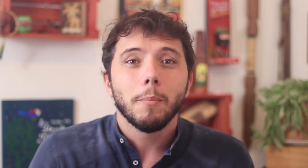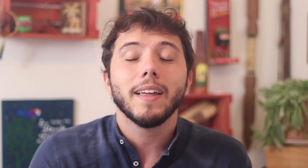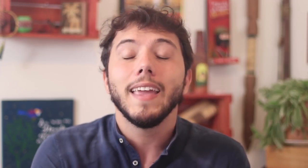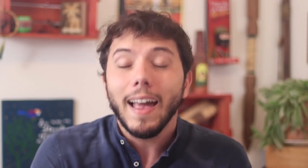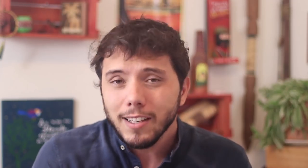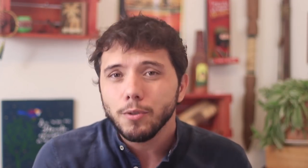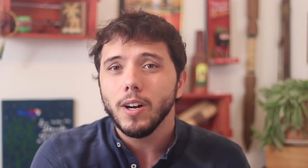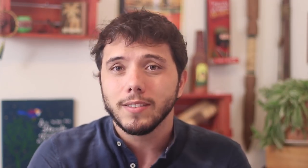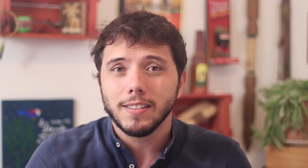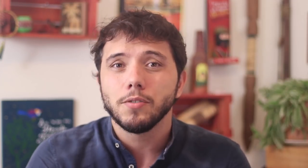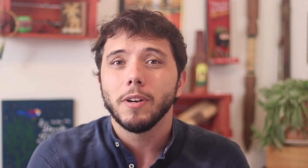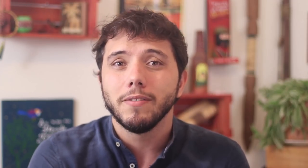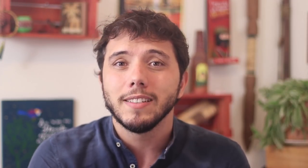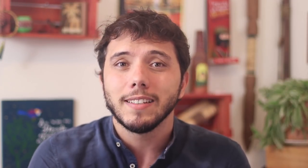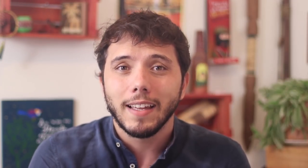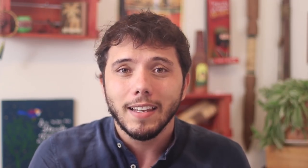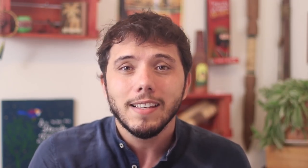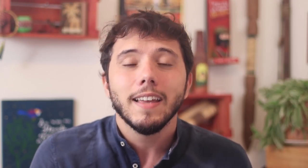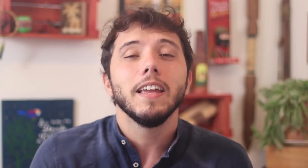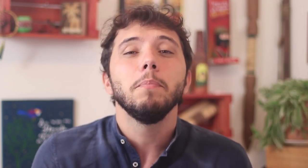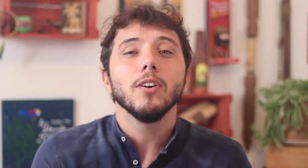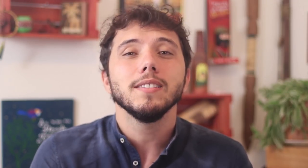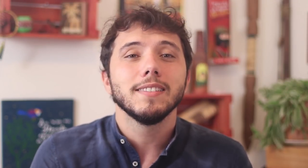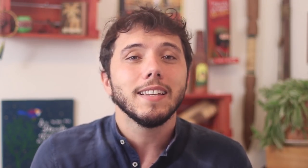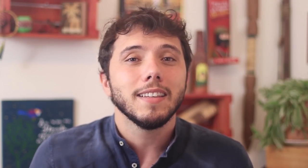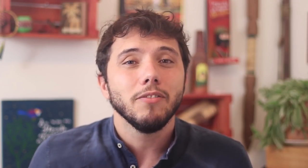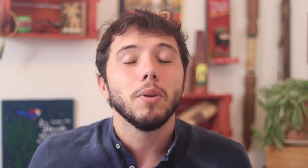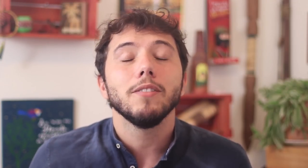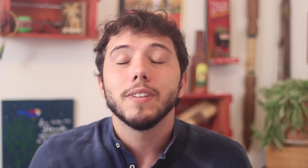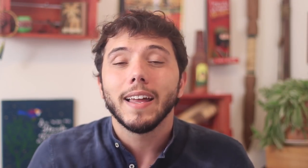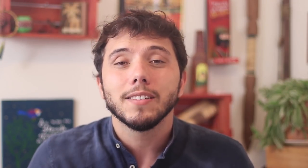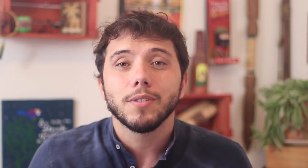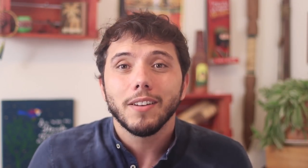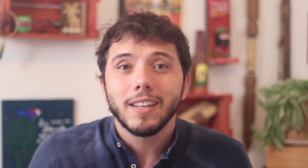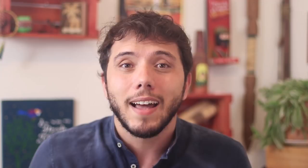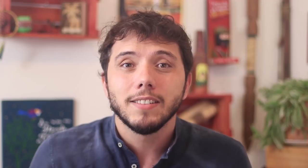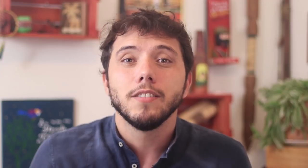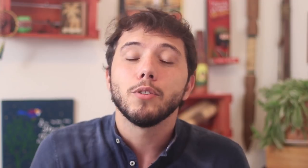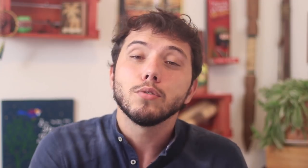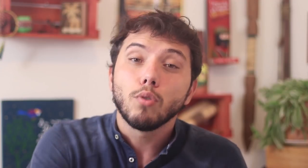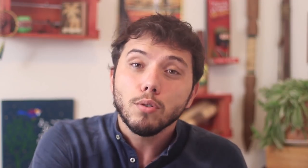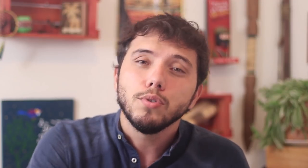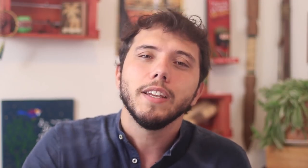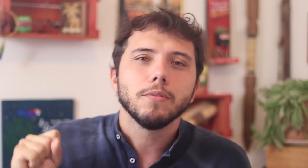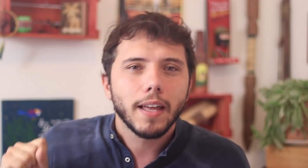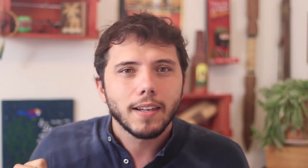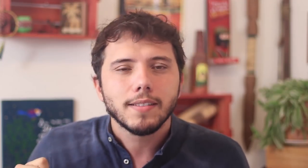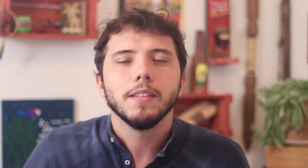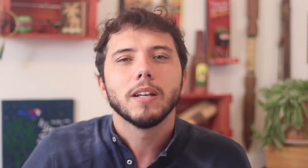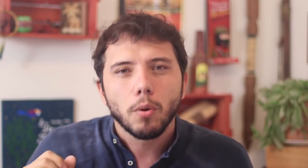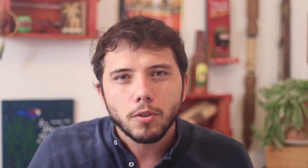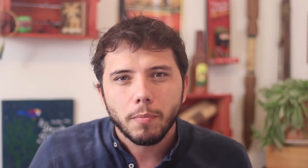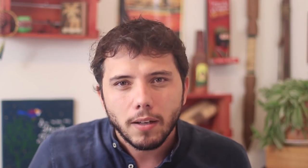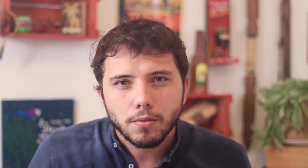so that they will look after their own survival and he can say that he was on their side when in fact he took all their money and gave it to the banks.